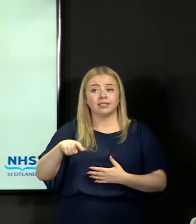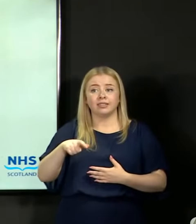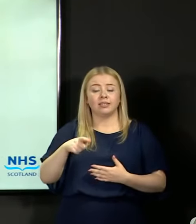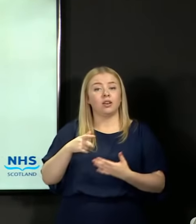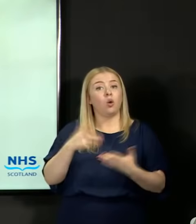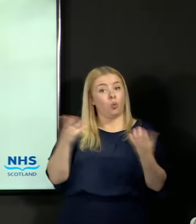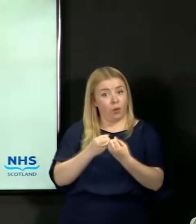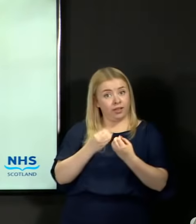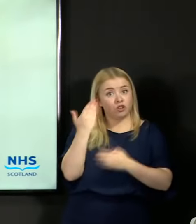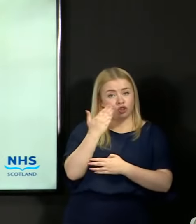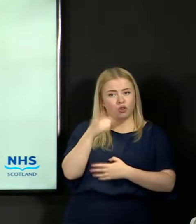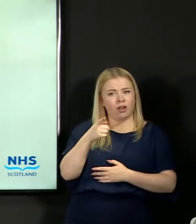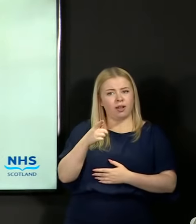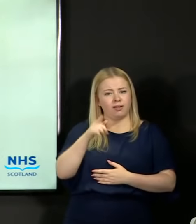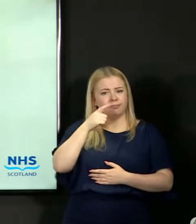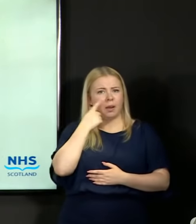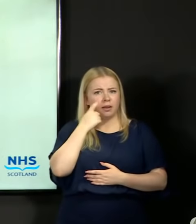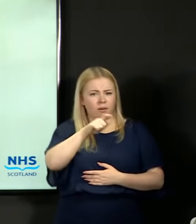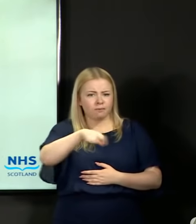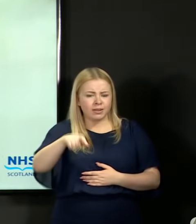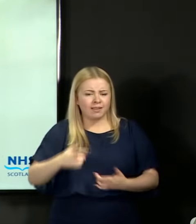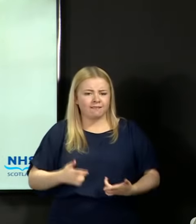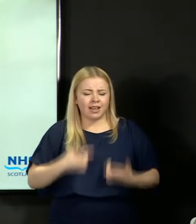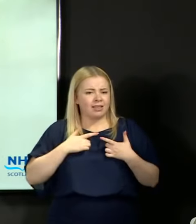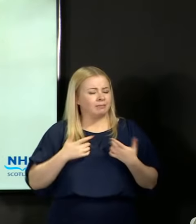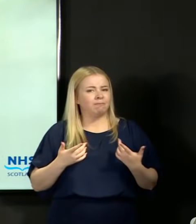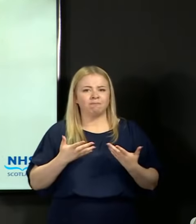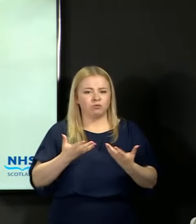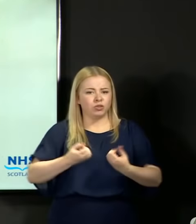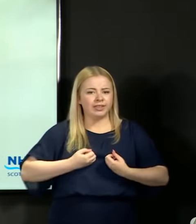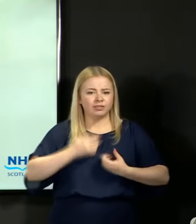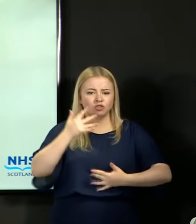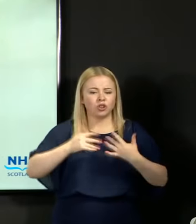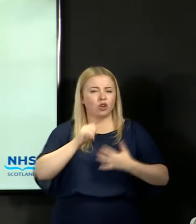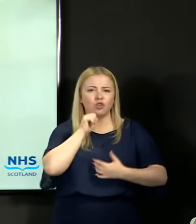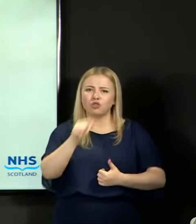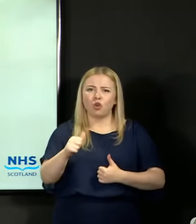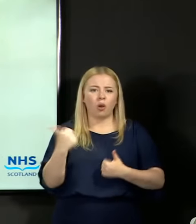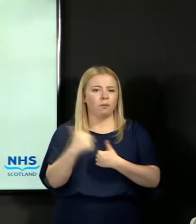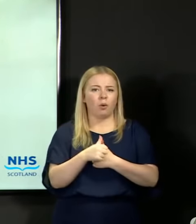who believes that they have got a result which is not appropriate and unfair and they should